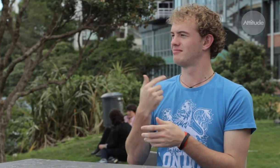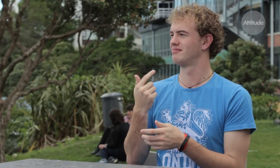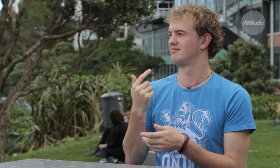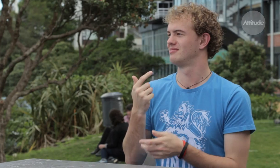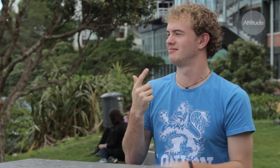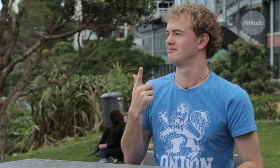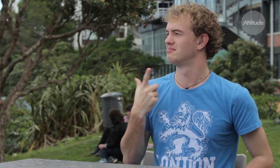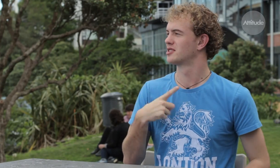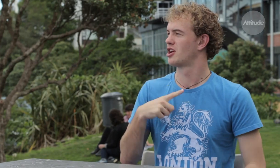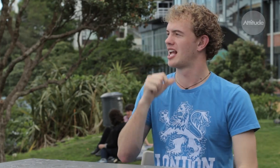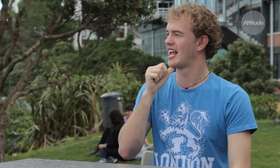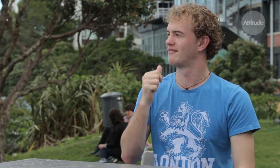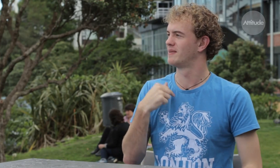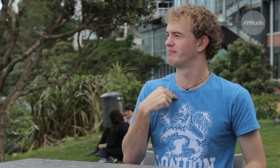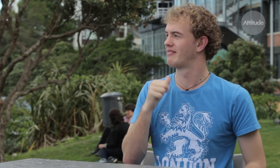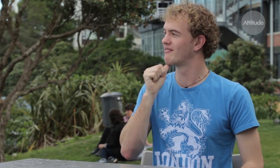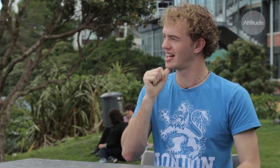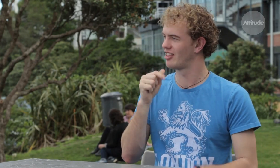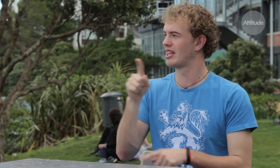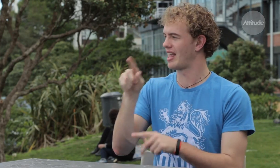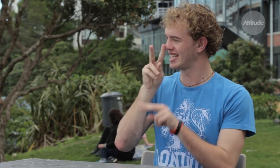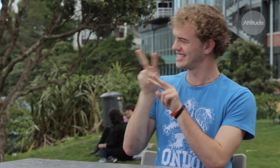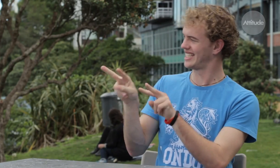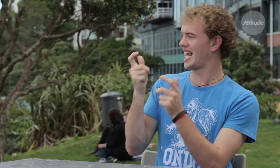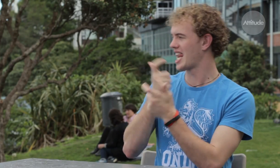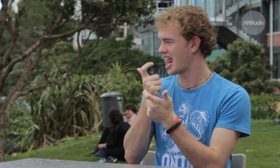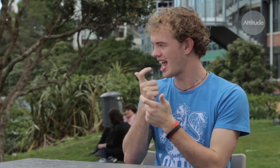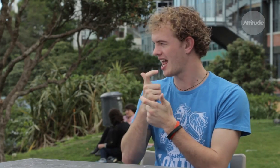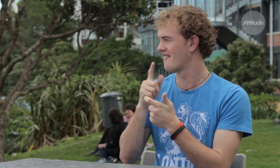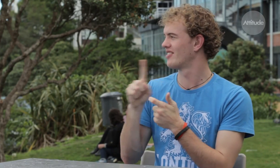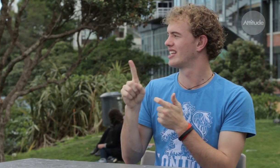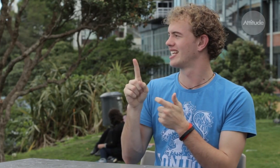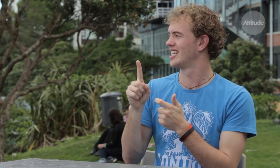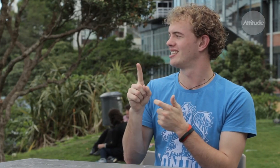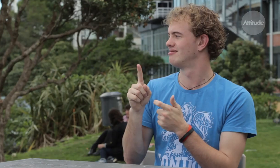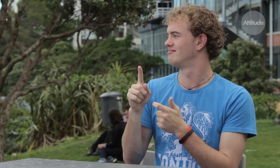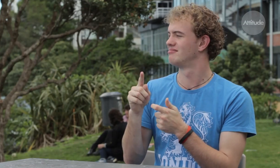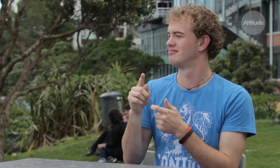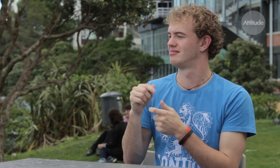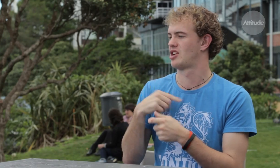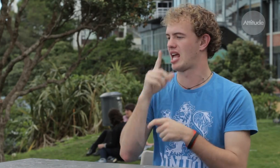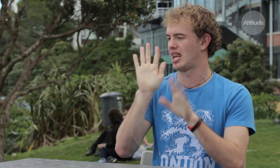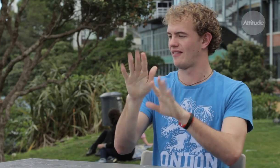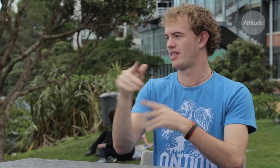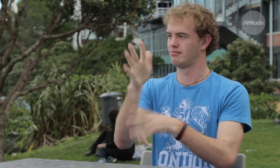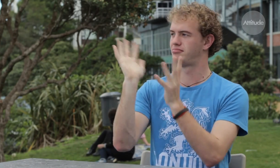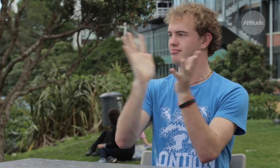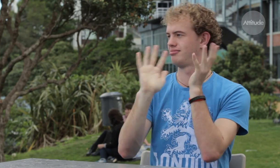way people could enjoy my company if I was being funny. And so, humour was a way of getting